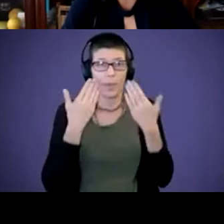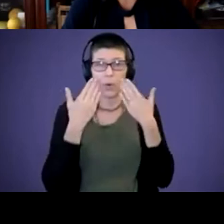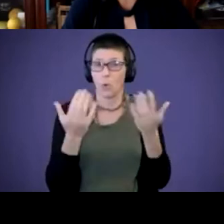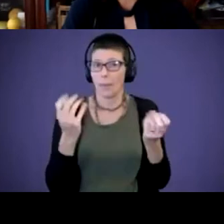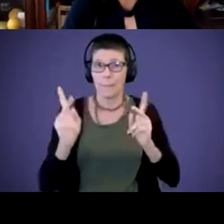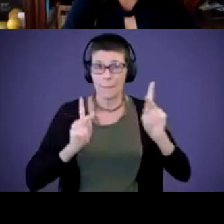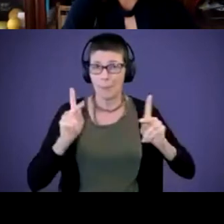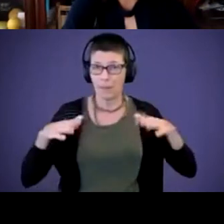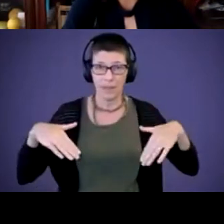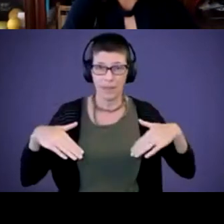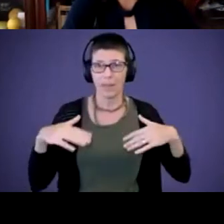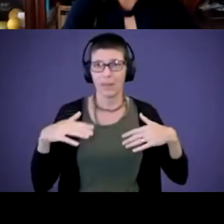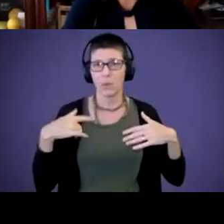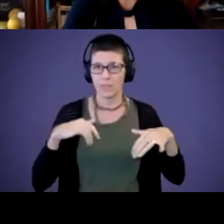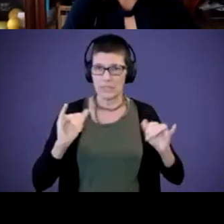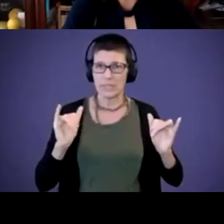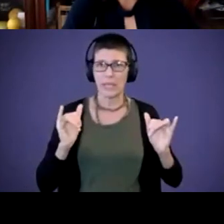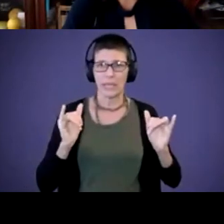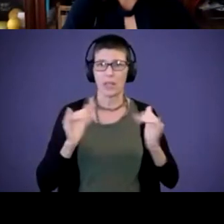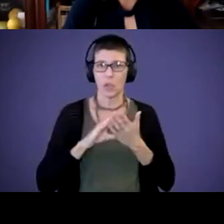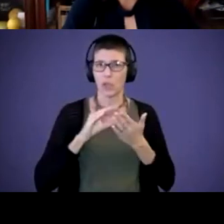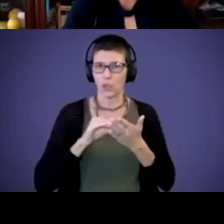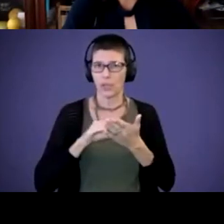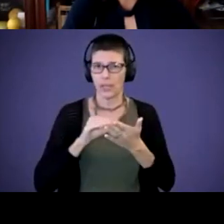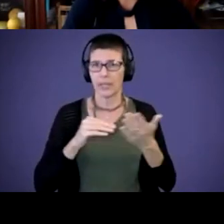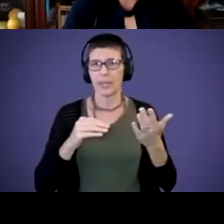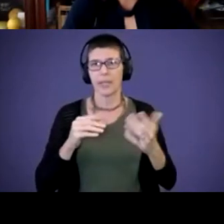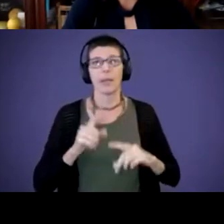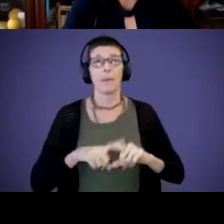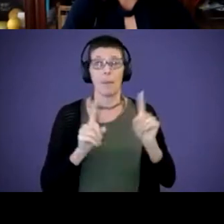so we're still learning. But yeah, we're excited to see,